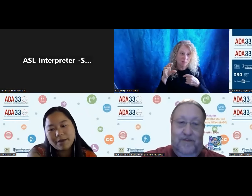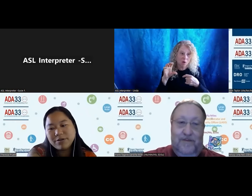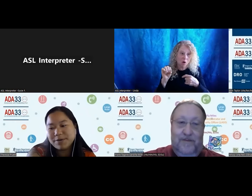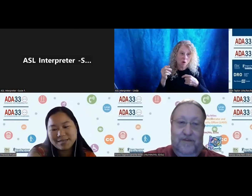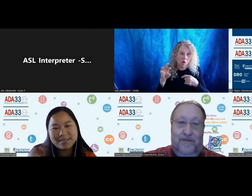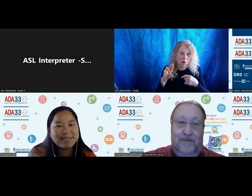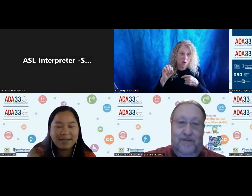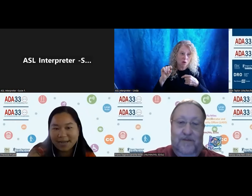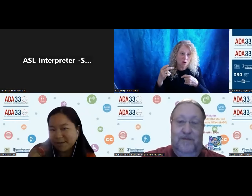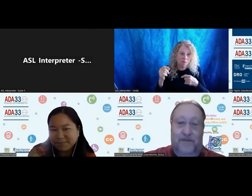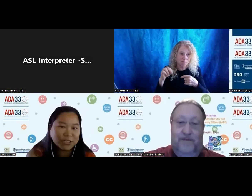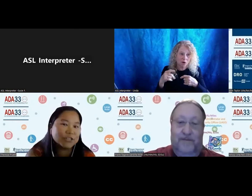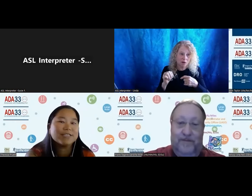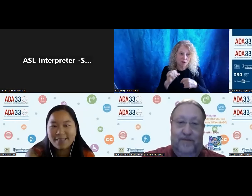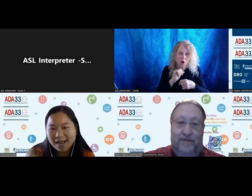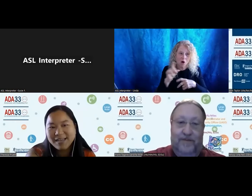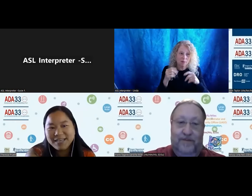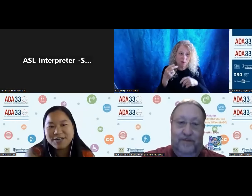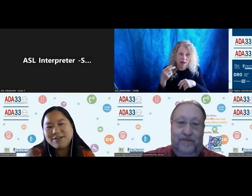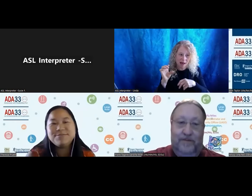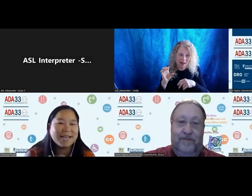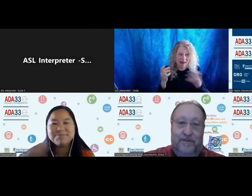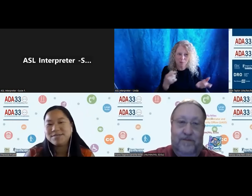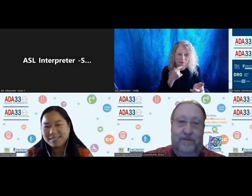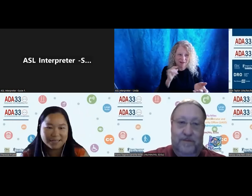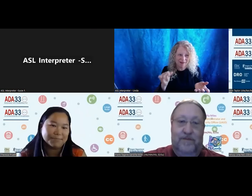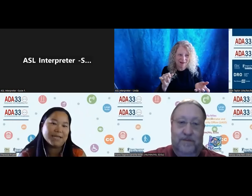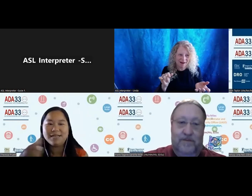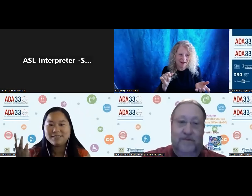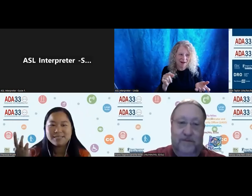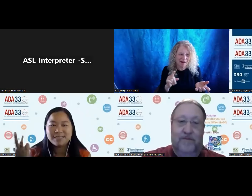everybody is handicapped. Let's just say that you know everybody got a missing one got us some